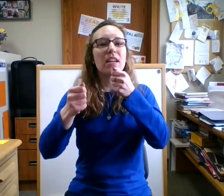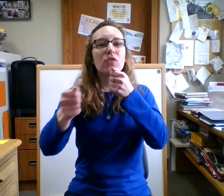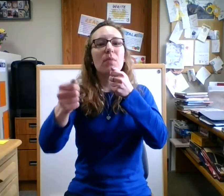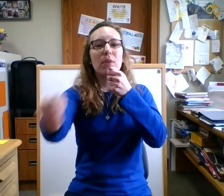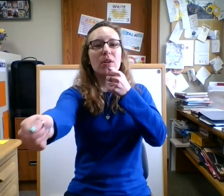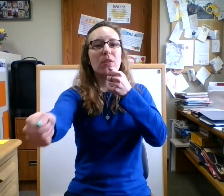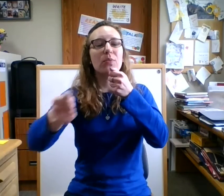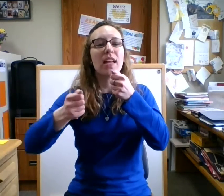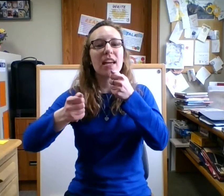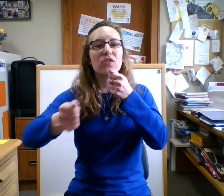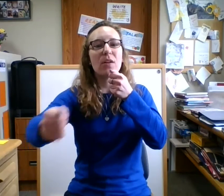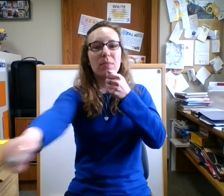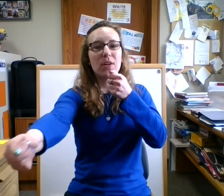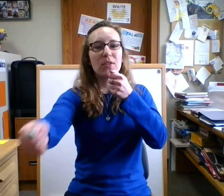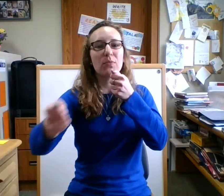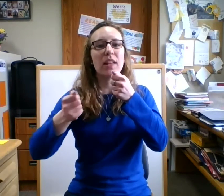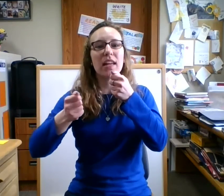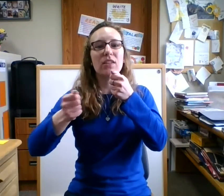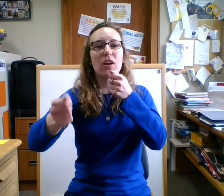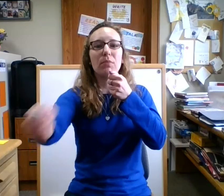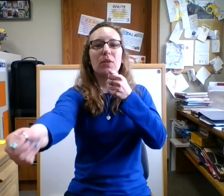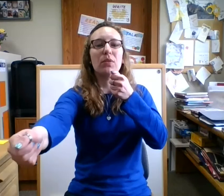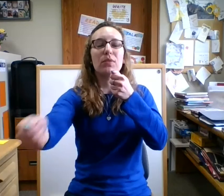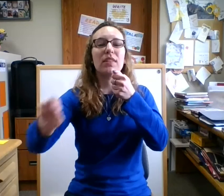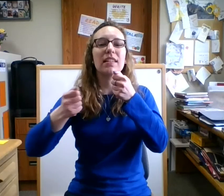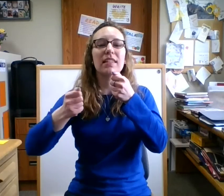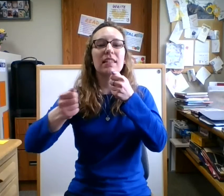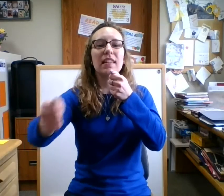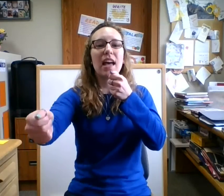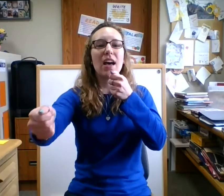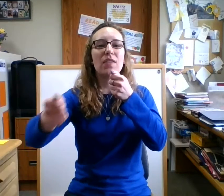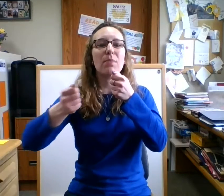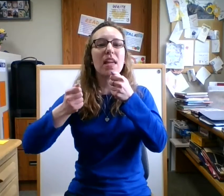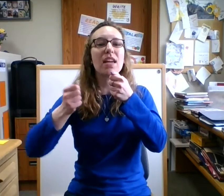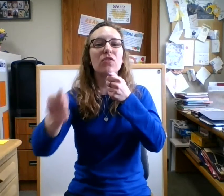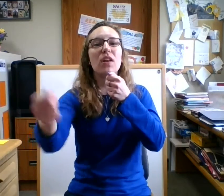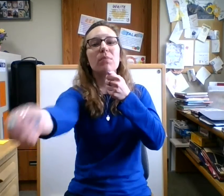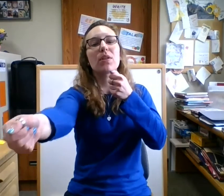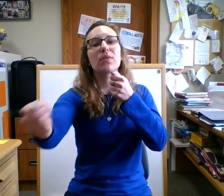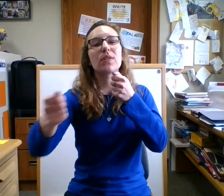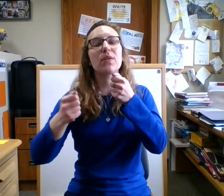trombone play trombone play a trumpet this is how they play a trombone so